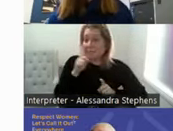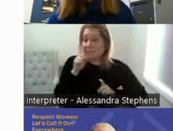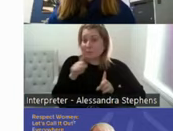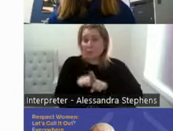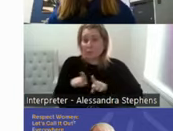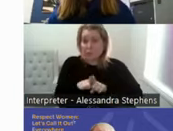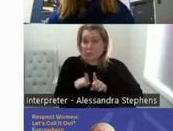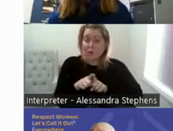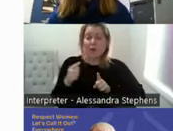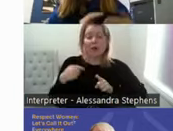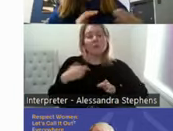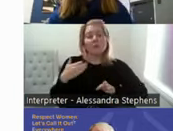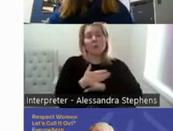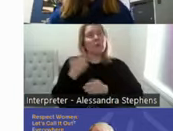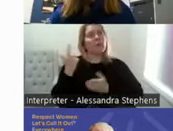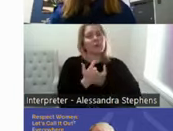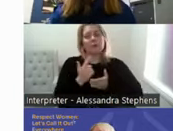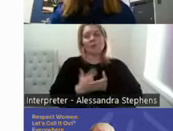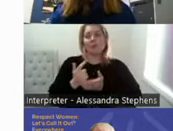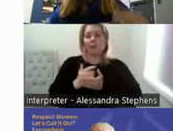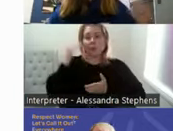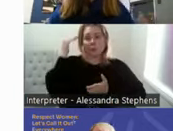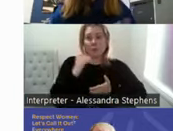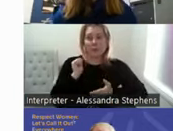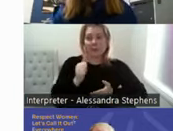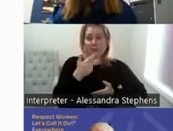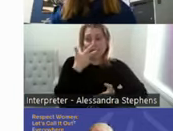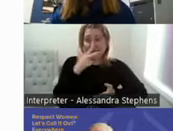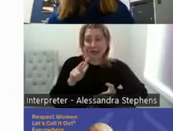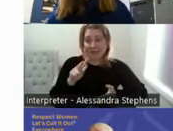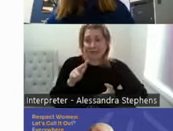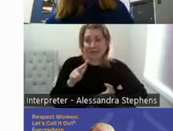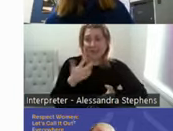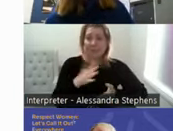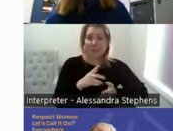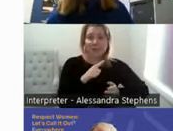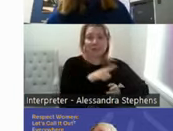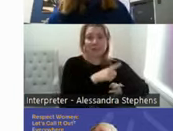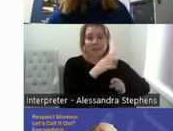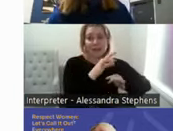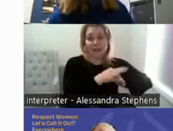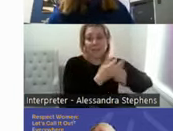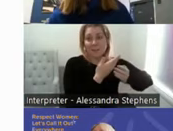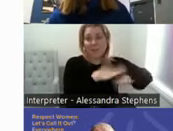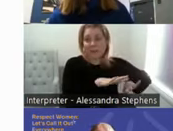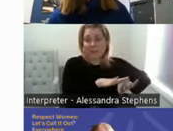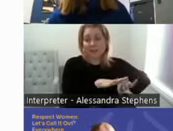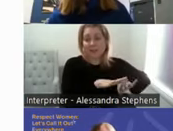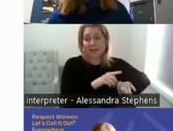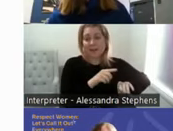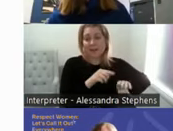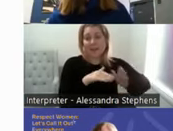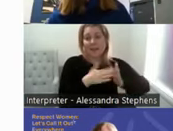with lots of women who are in their eighties that have re-partnered and we had one of my, colleagues